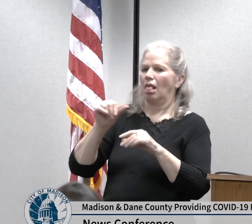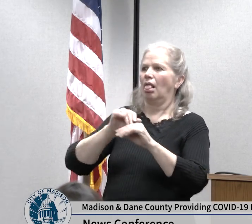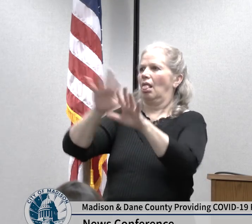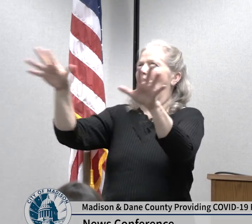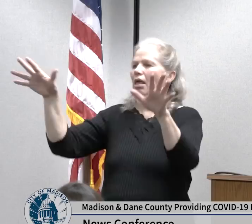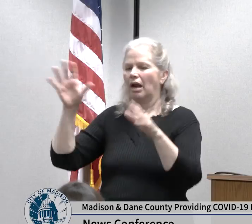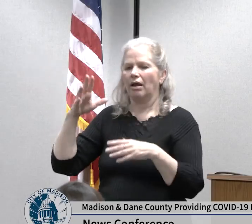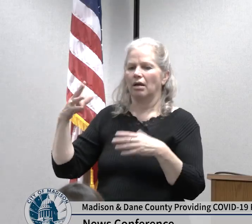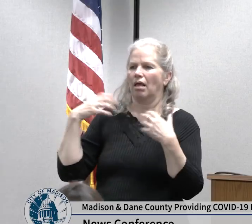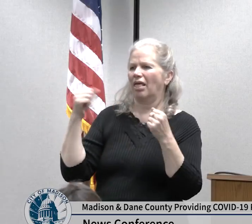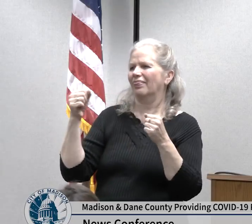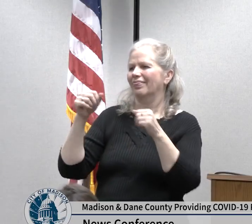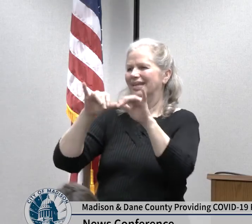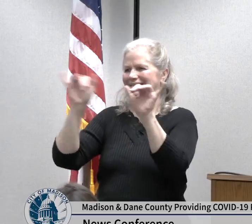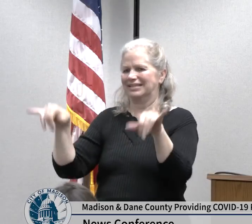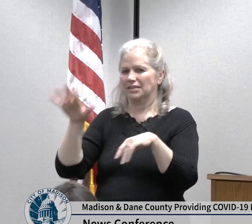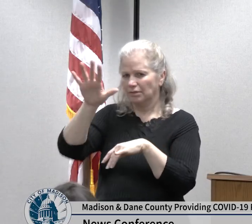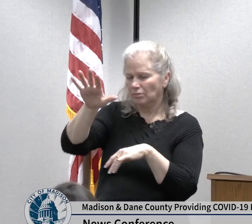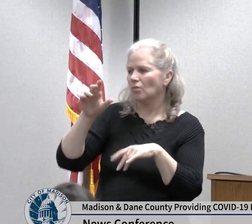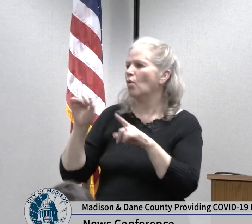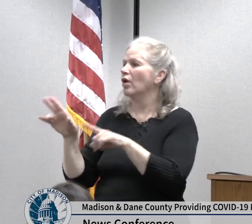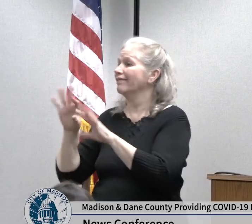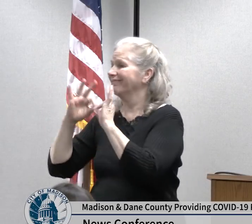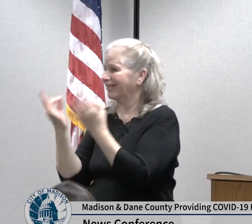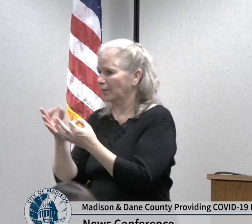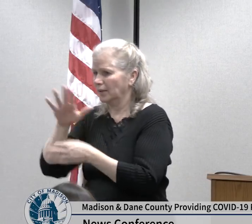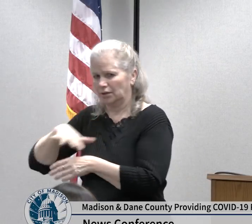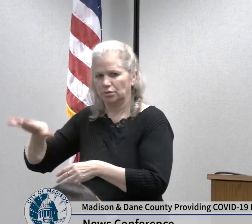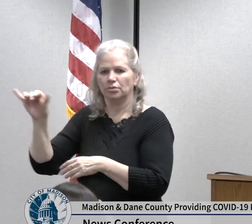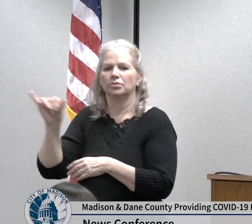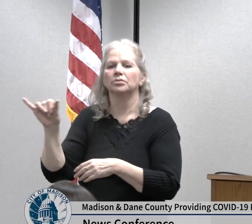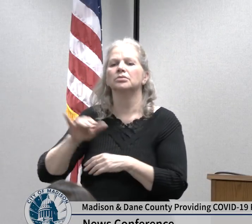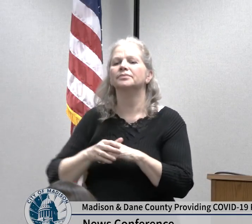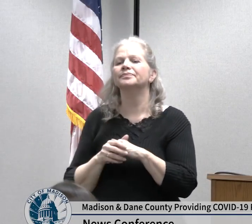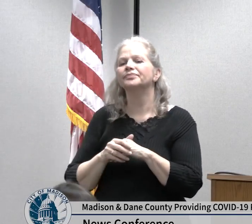know of what we know about how this filner spreads we have some general